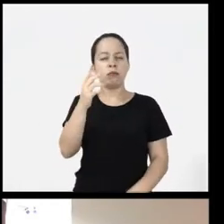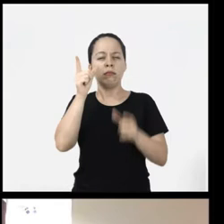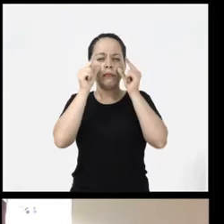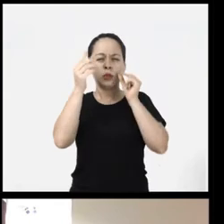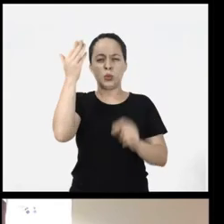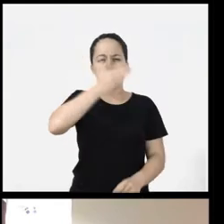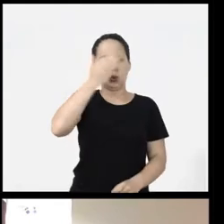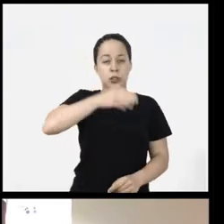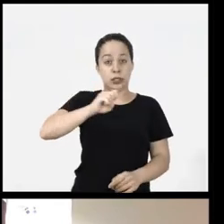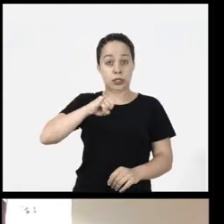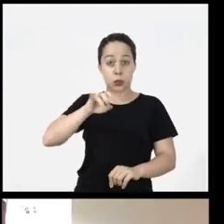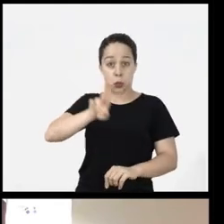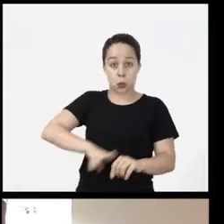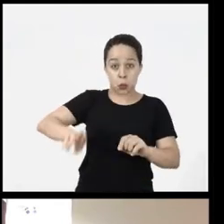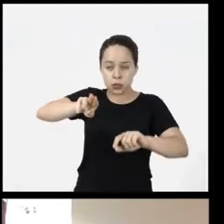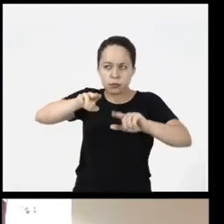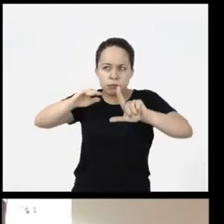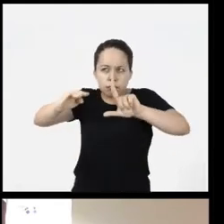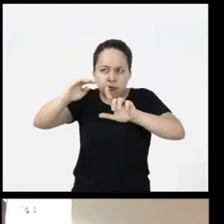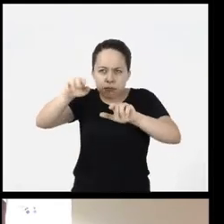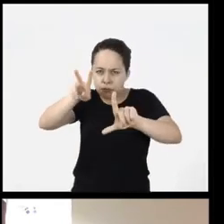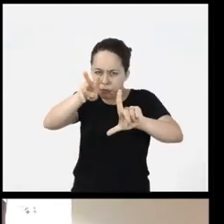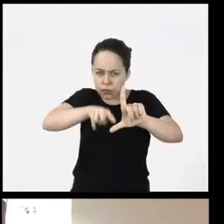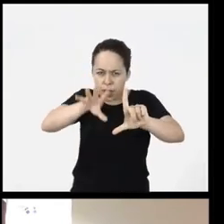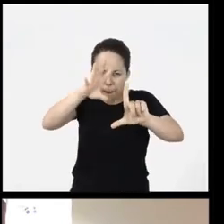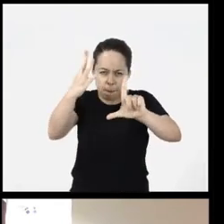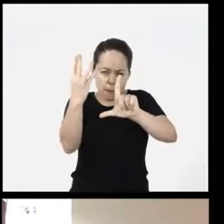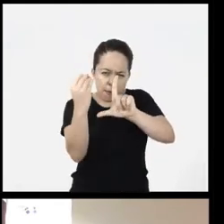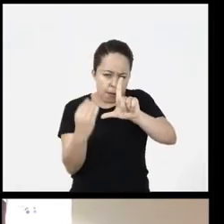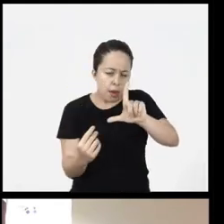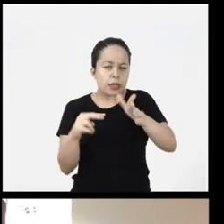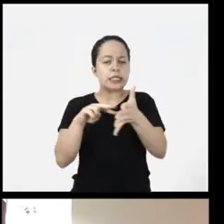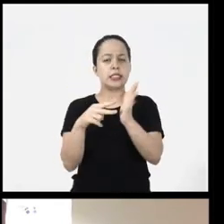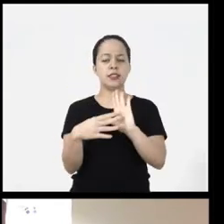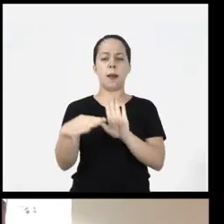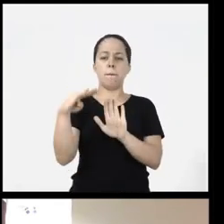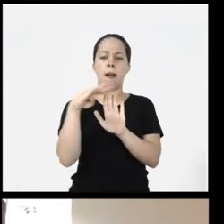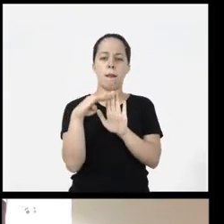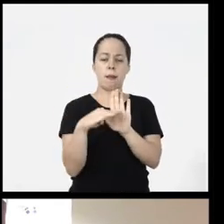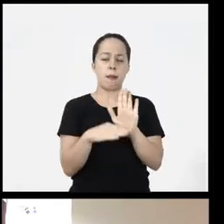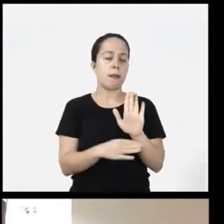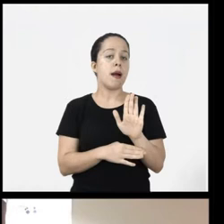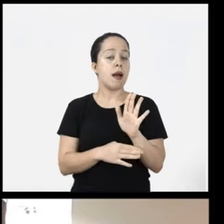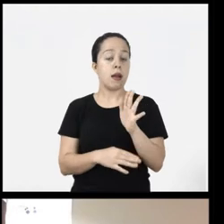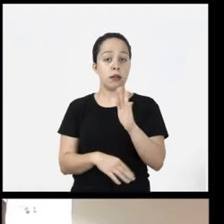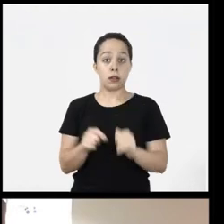using the screen reader he will know that this is a list of items for